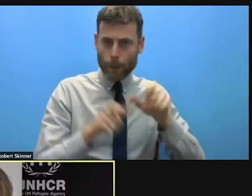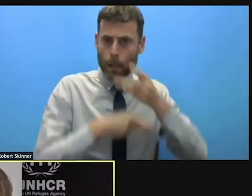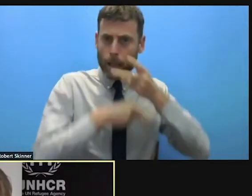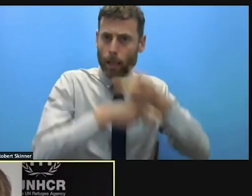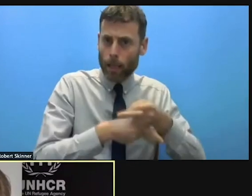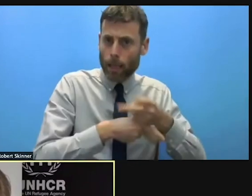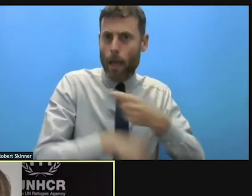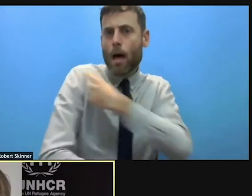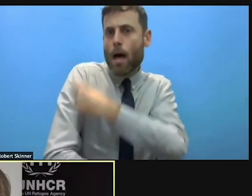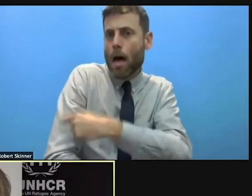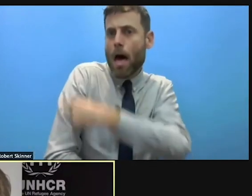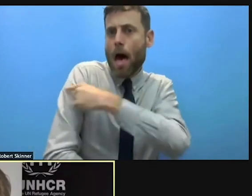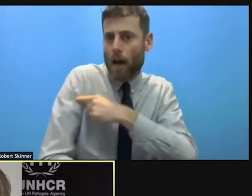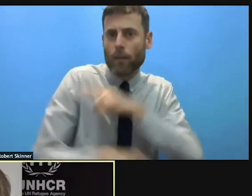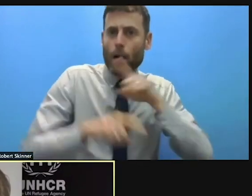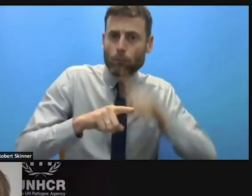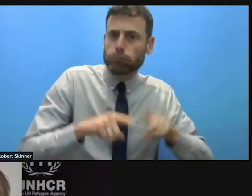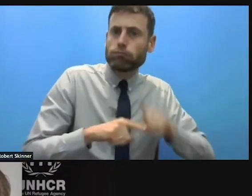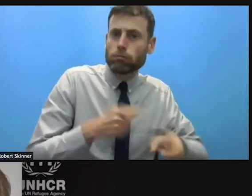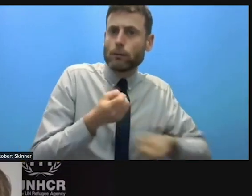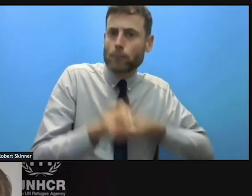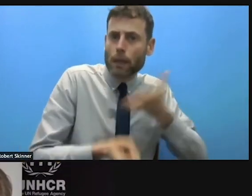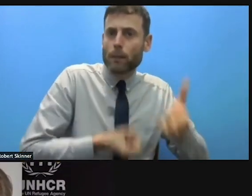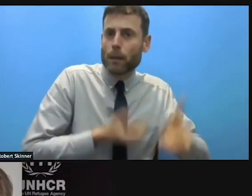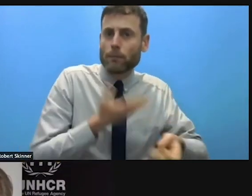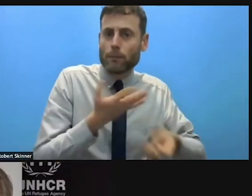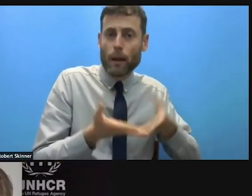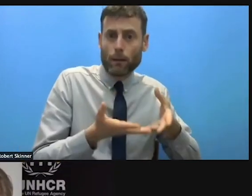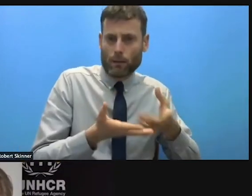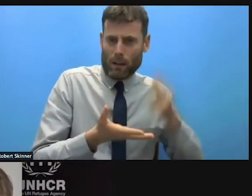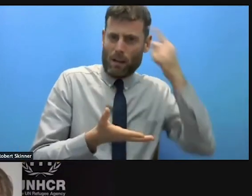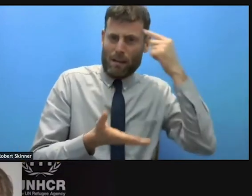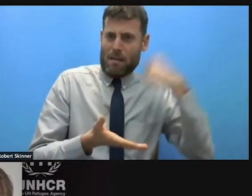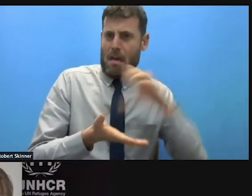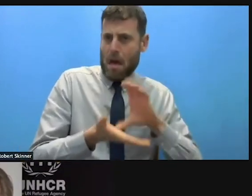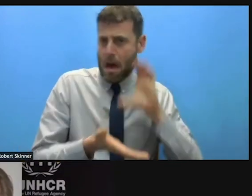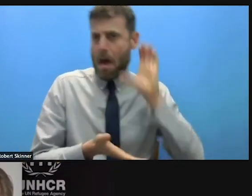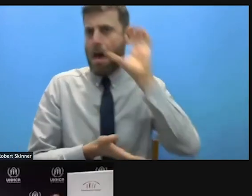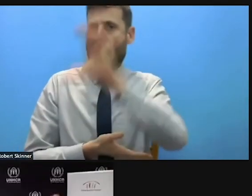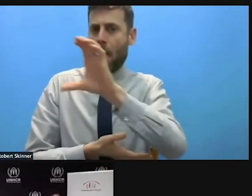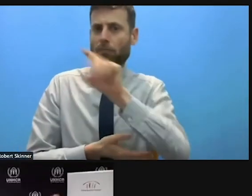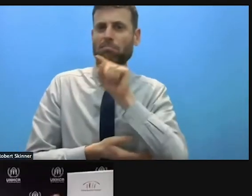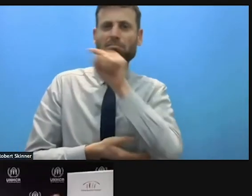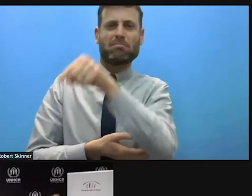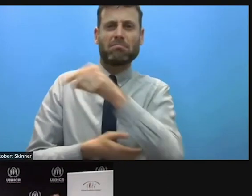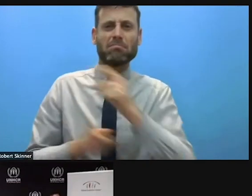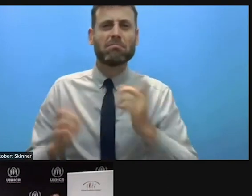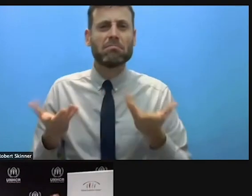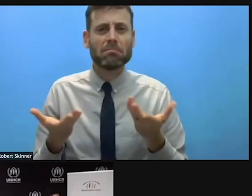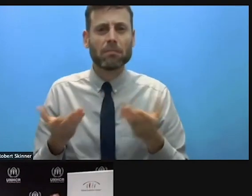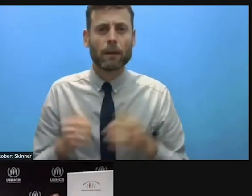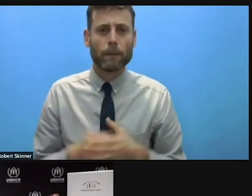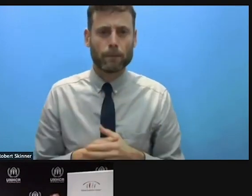Let me just jump in here. The response is often we need humanitarian leadership